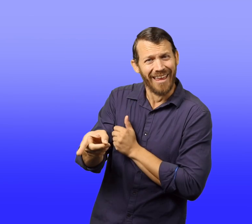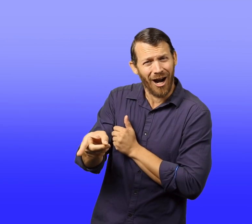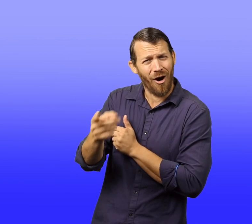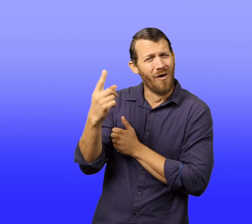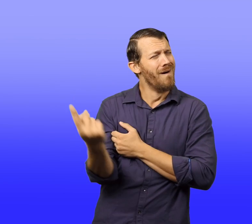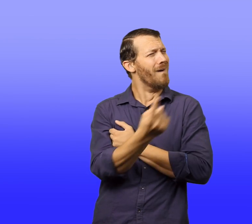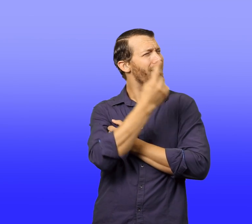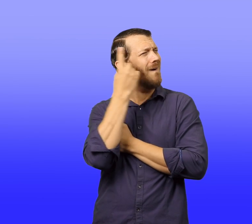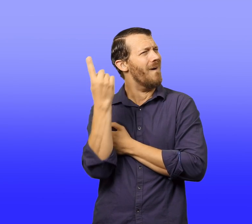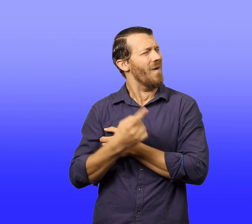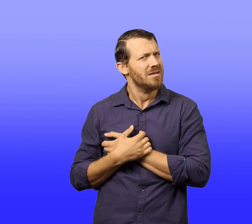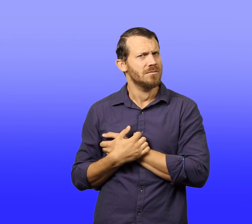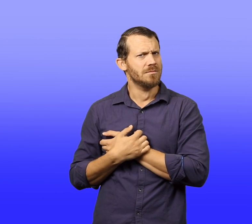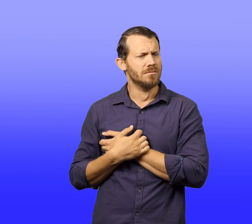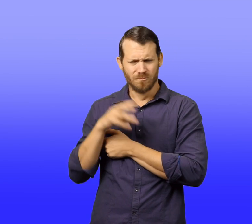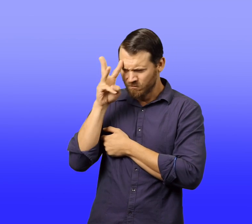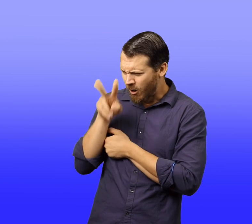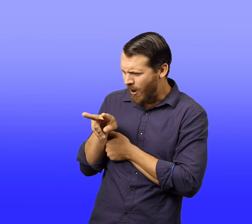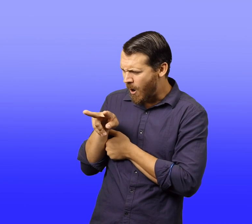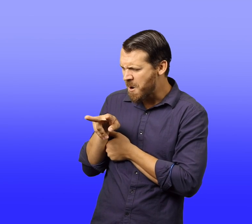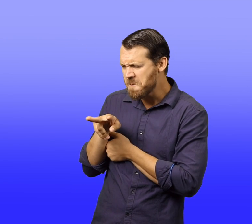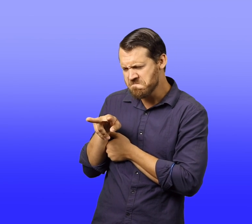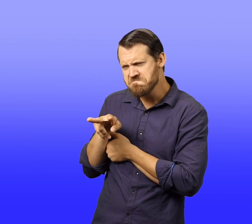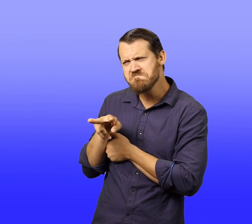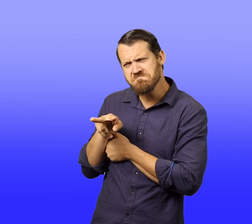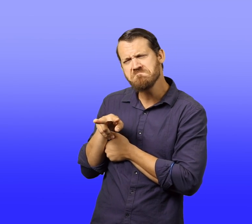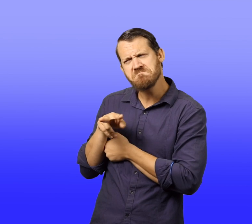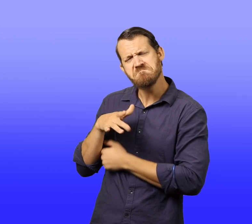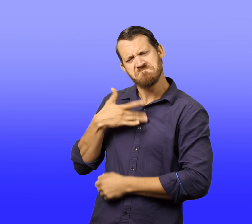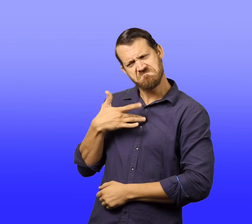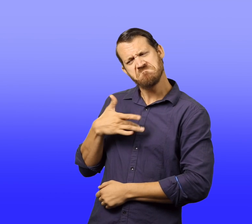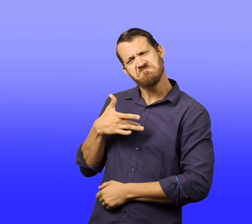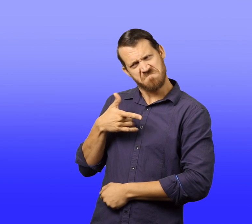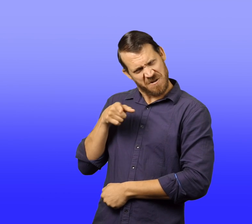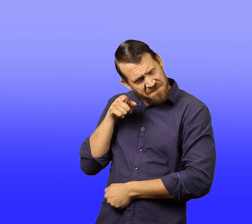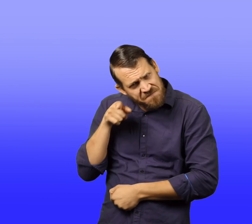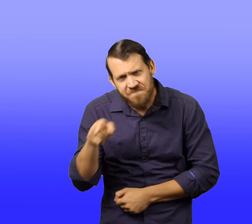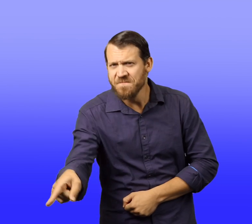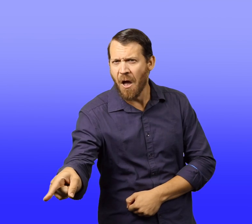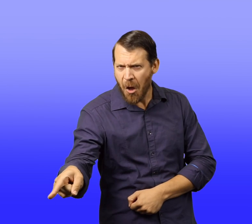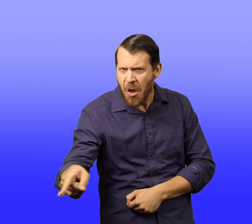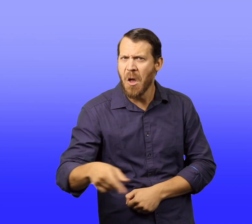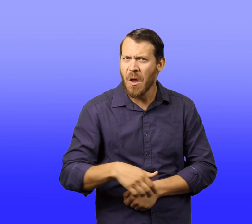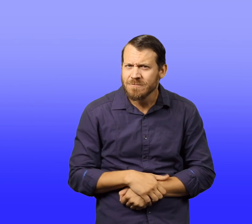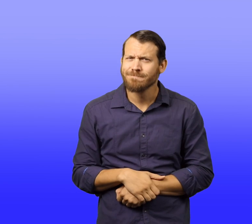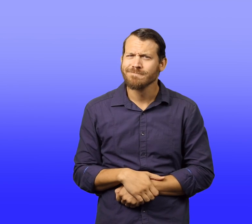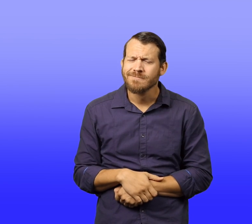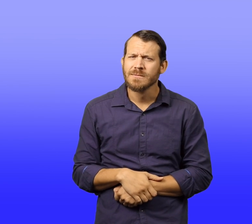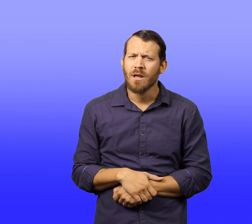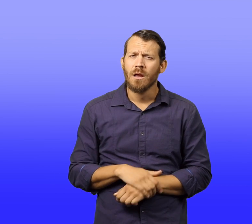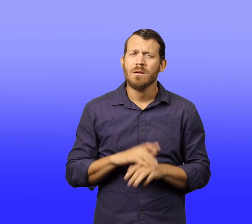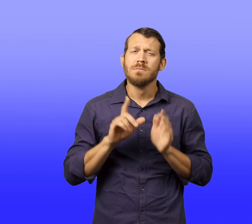"I'm sure it's down there somewhere," Walter said, though he suspected something awful might have happened.